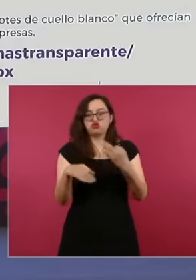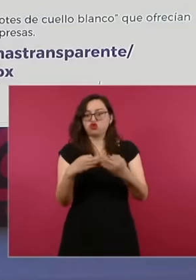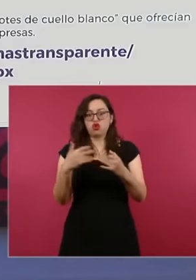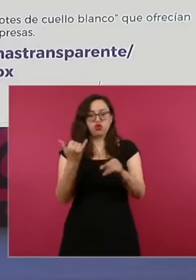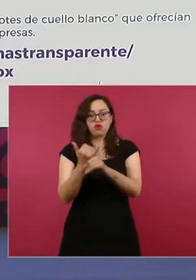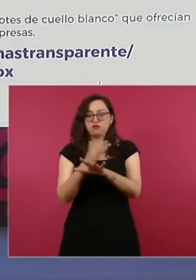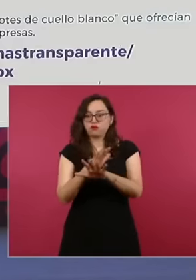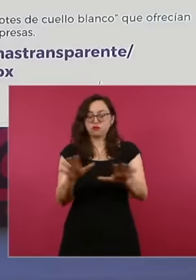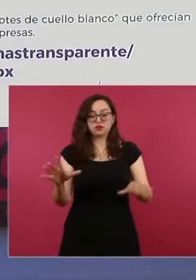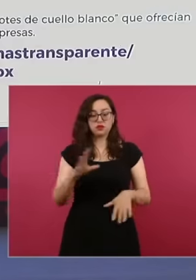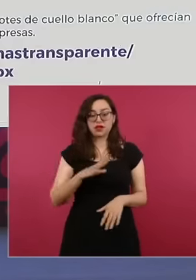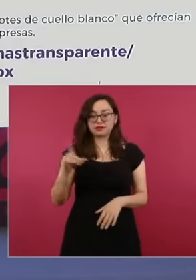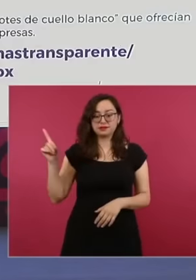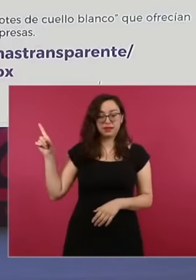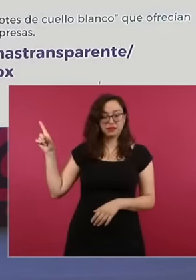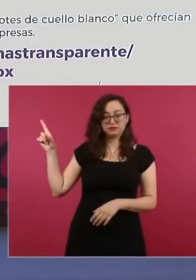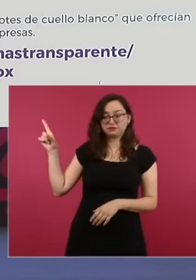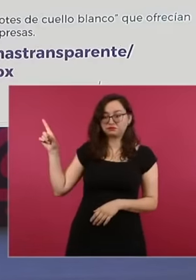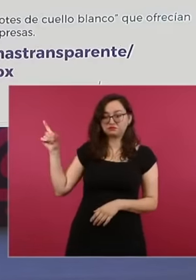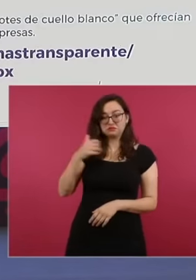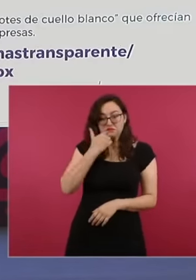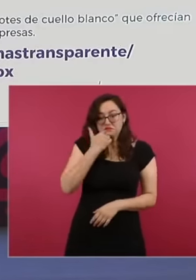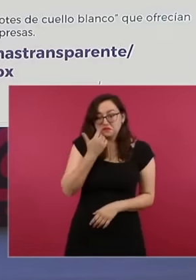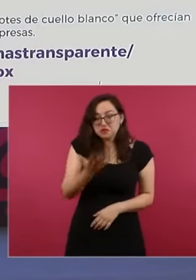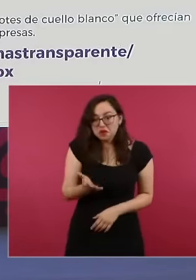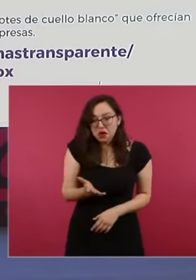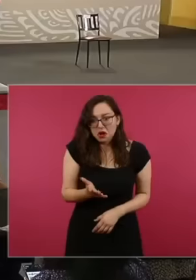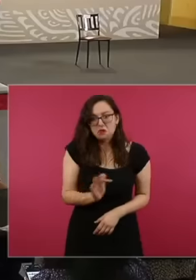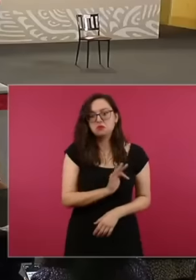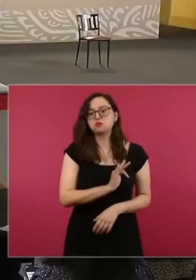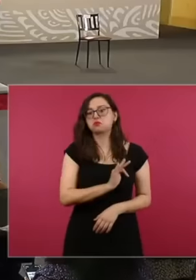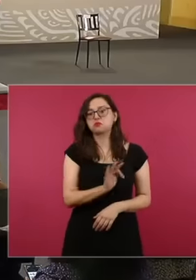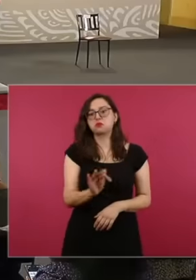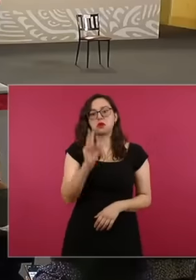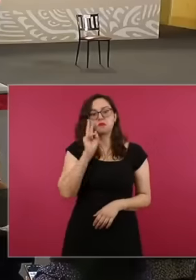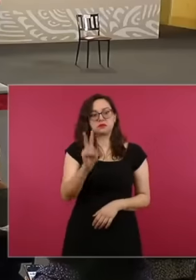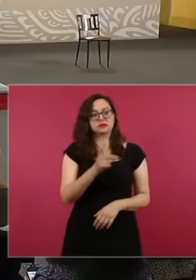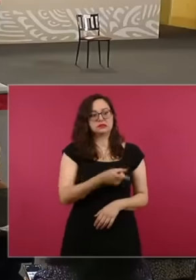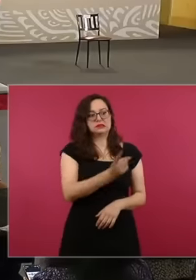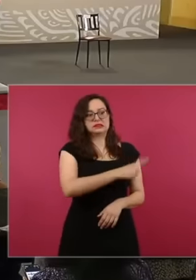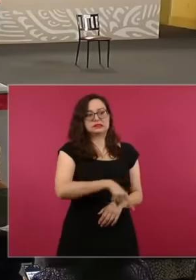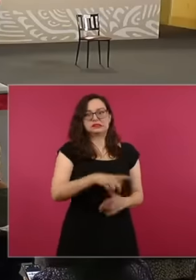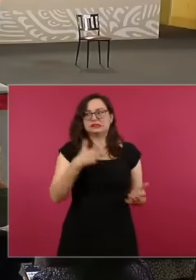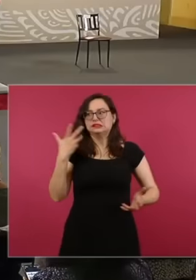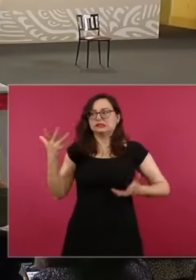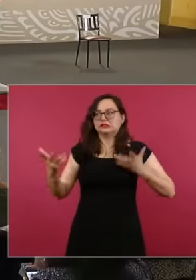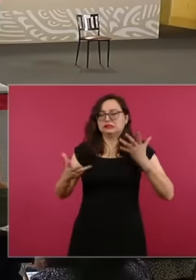page in case some of you want to visit it if not if you have not done so the next one please